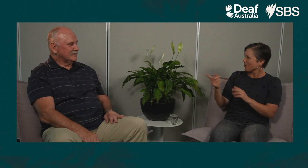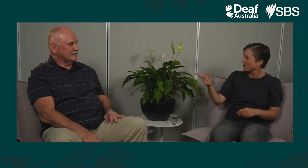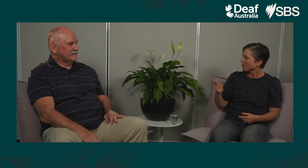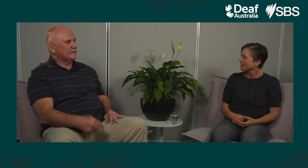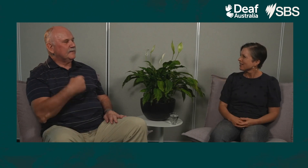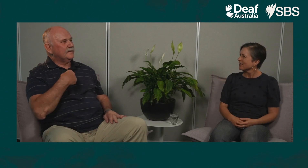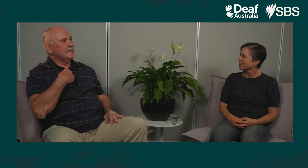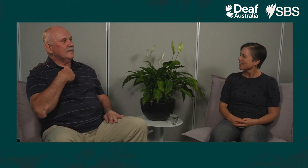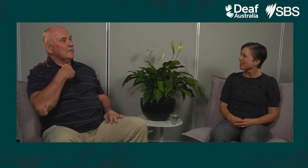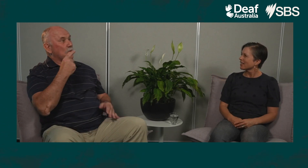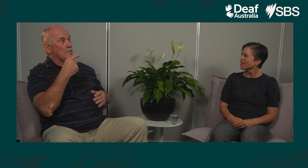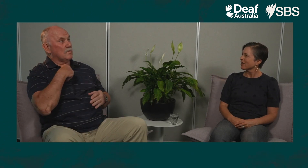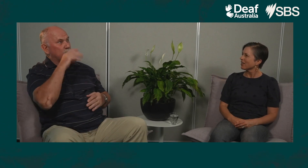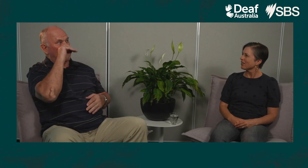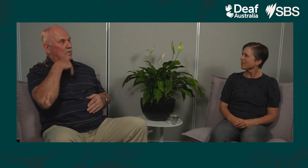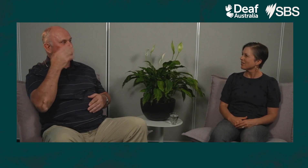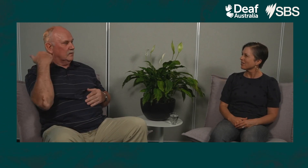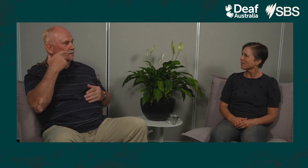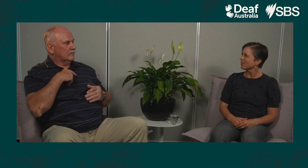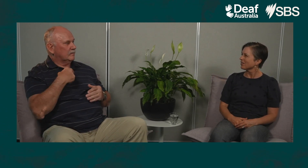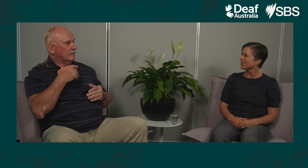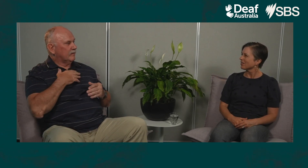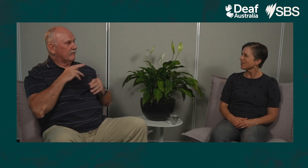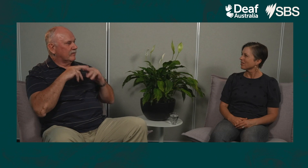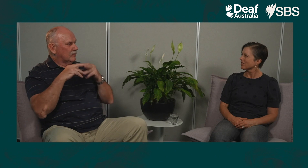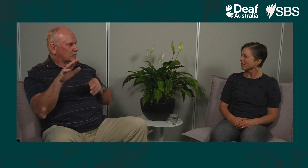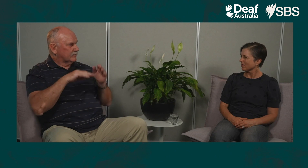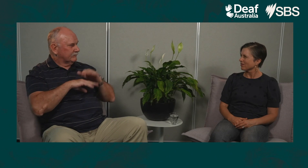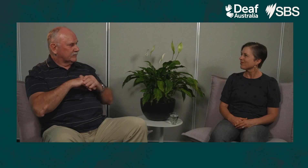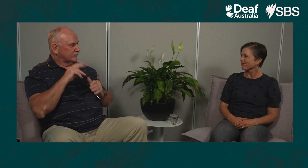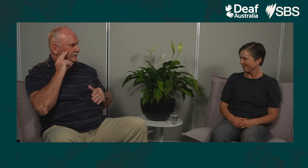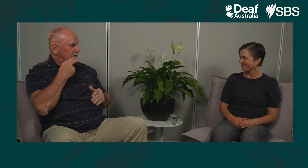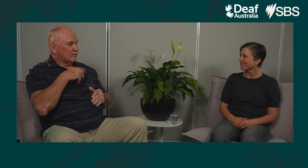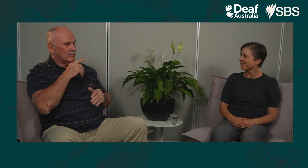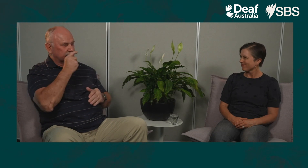What do you remember using, or your parent using, with you? I seem to remember with my family because they were all profoundly Deaf,